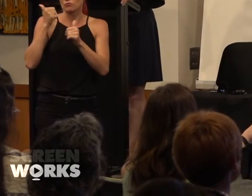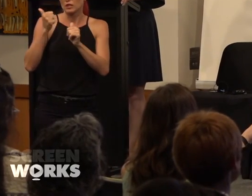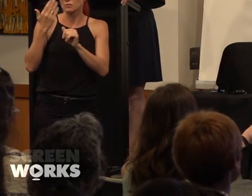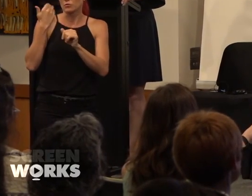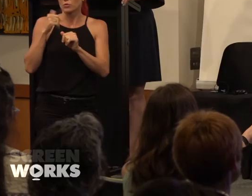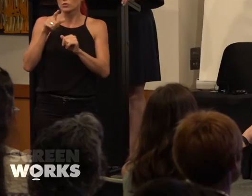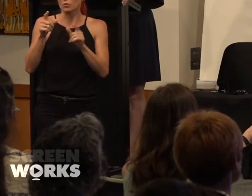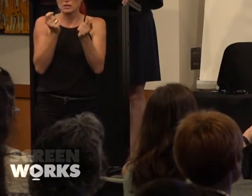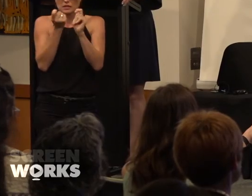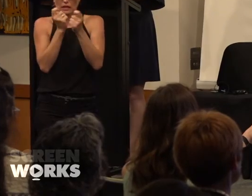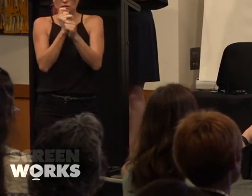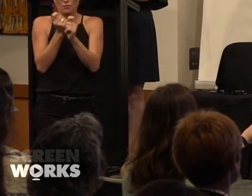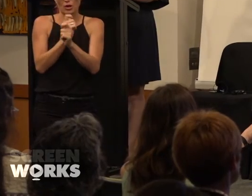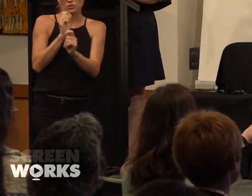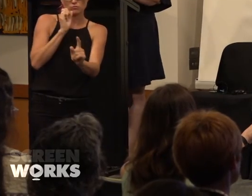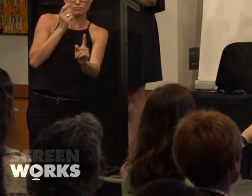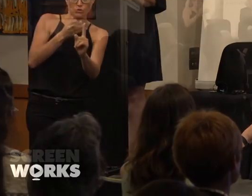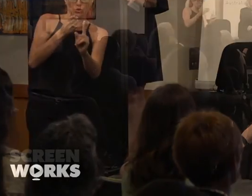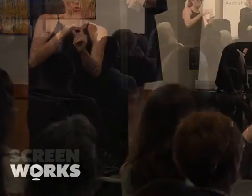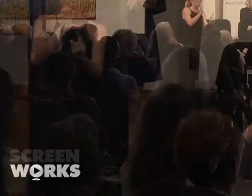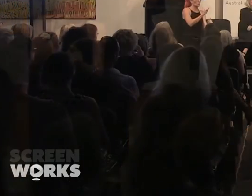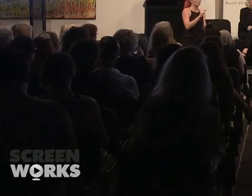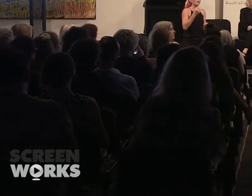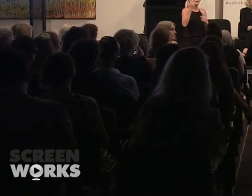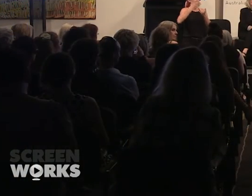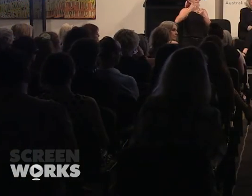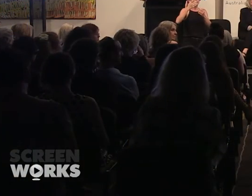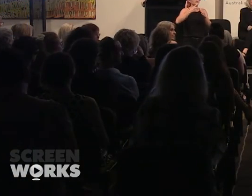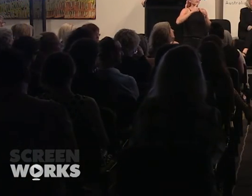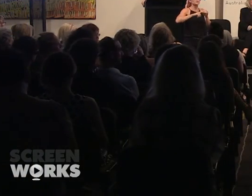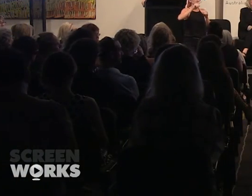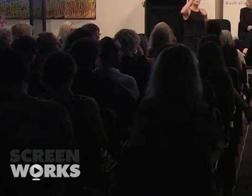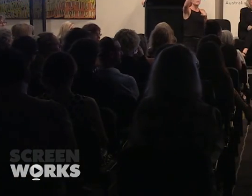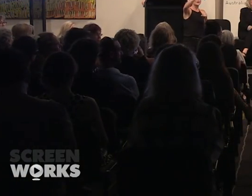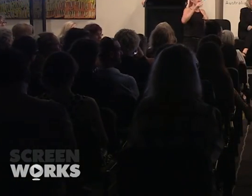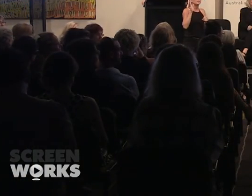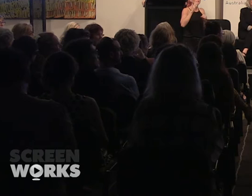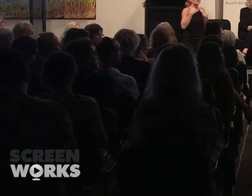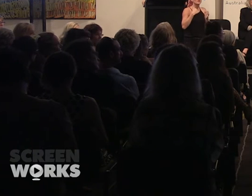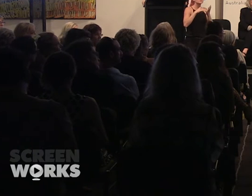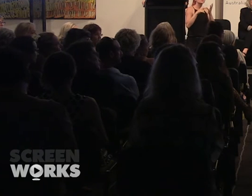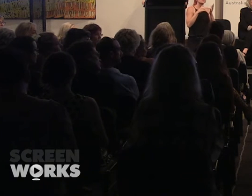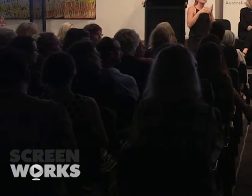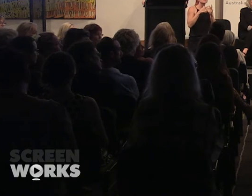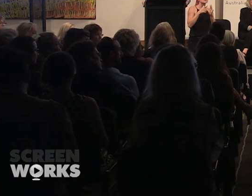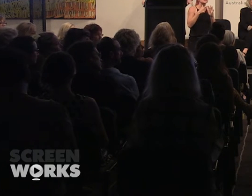customized and tailored. Thanks for that, we'll just have our final question at the back. Thank you. Hi my name is Susie Forster